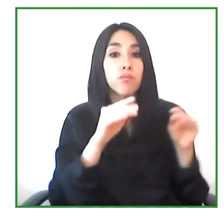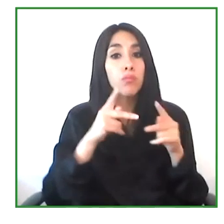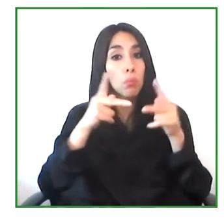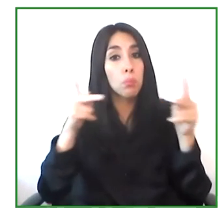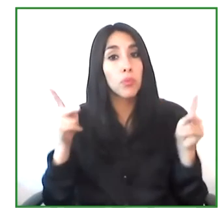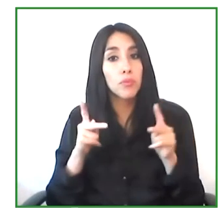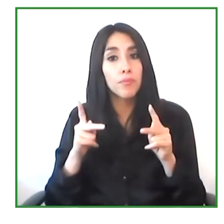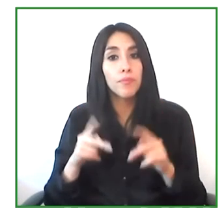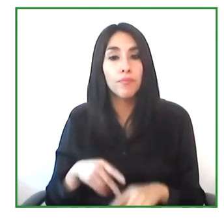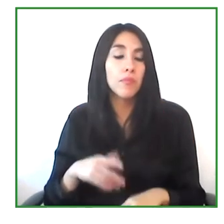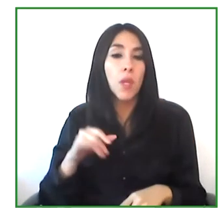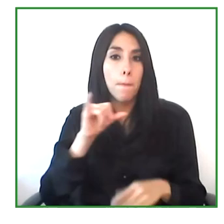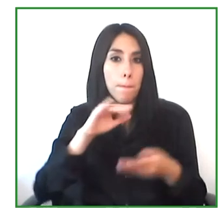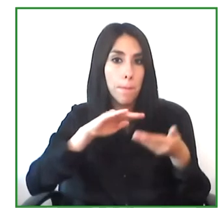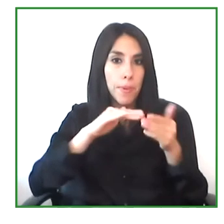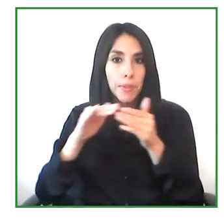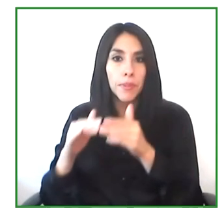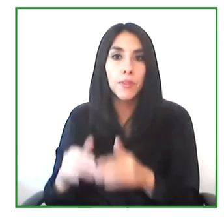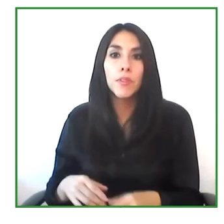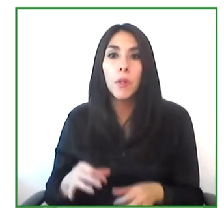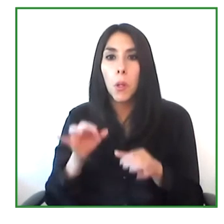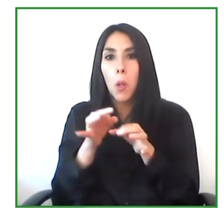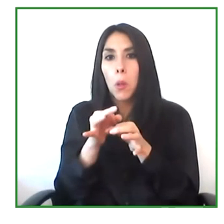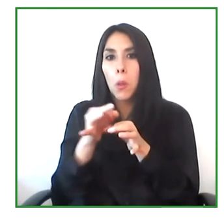in other cities and little by little.